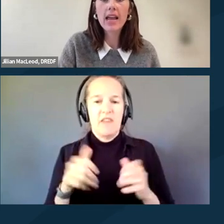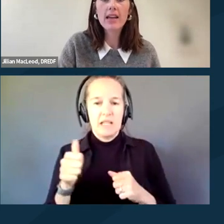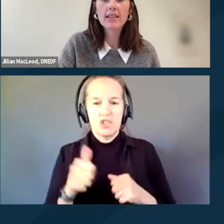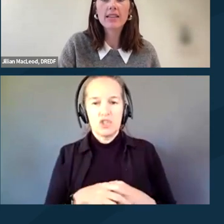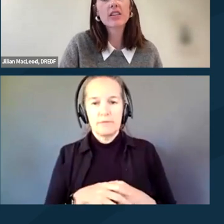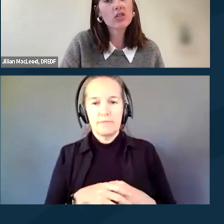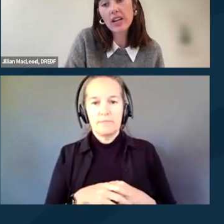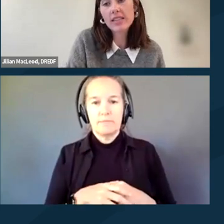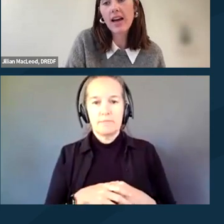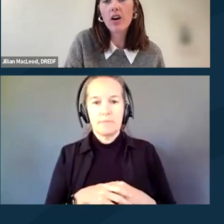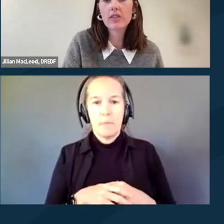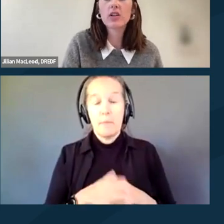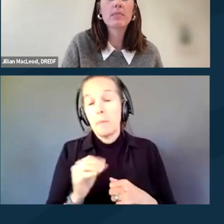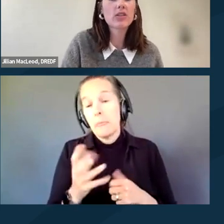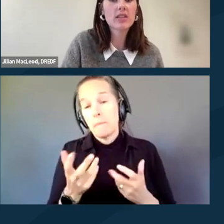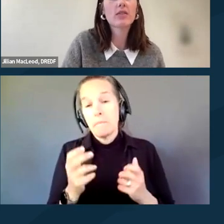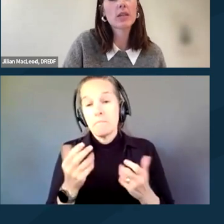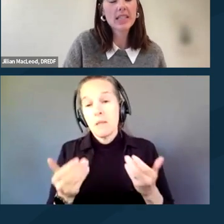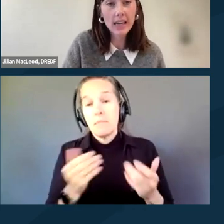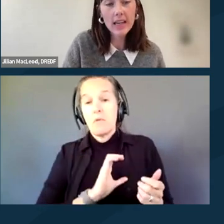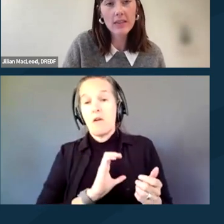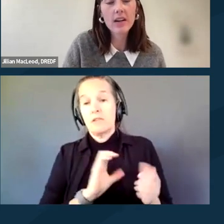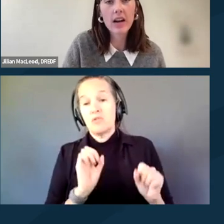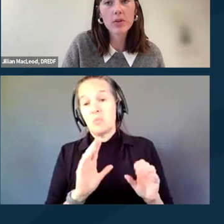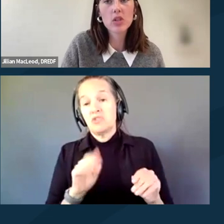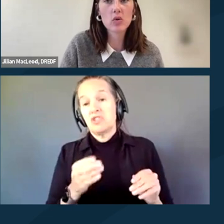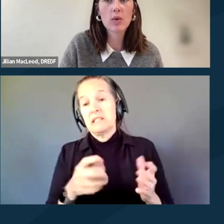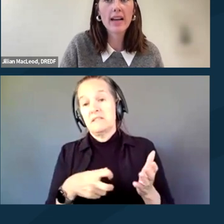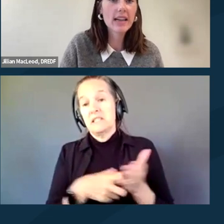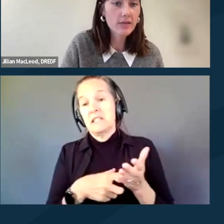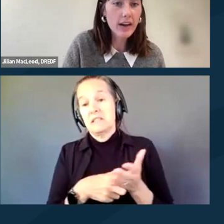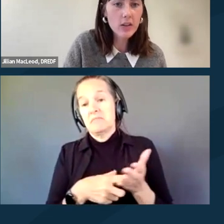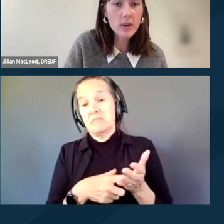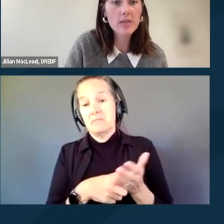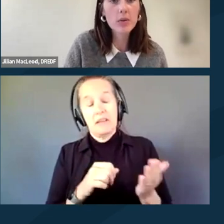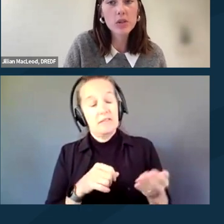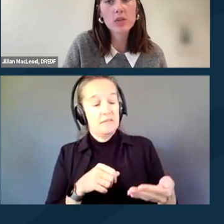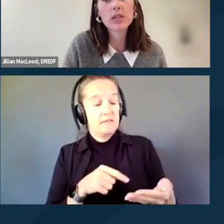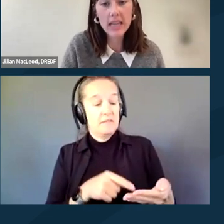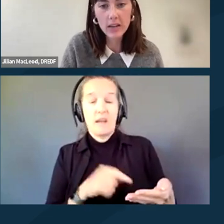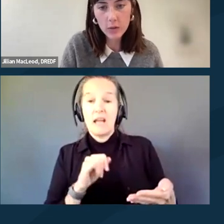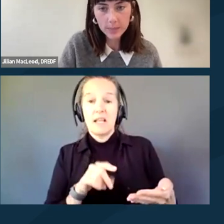And there's a chance that an officer may just give you a ticket if they're able to identify you as opposed to detain you.